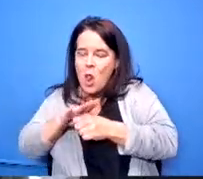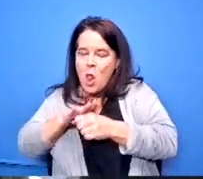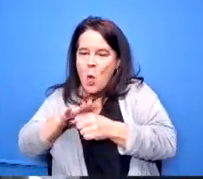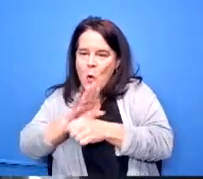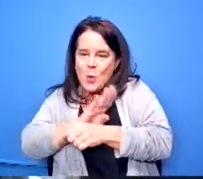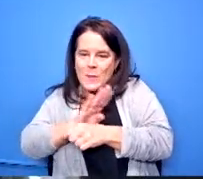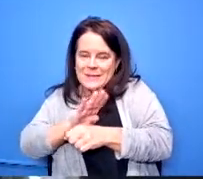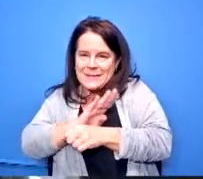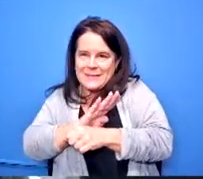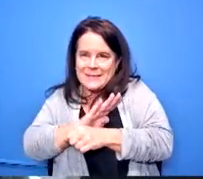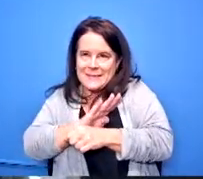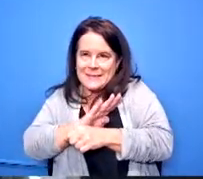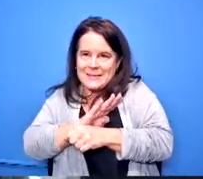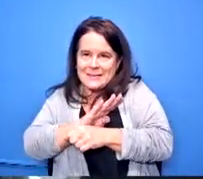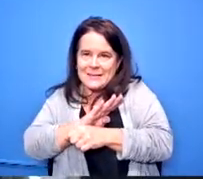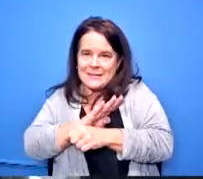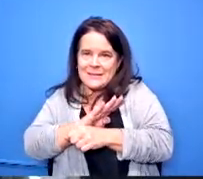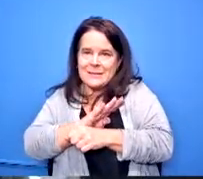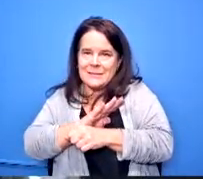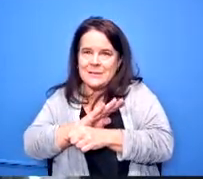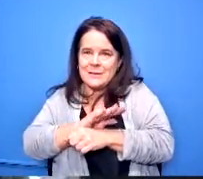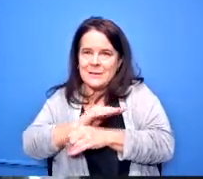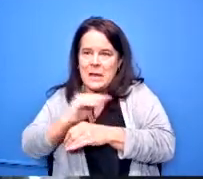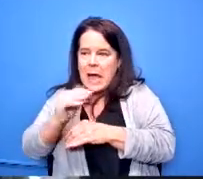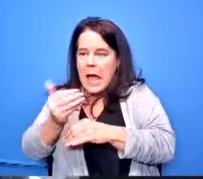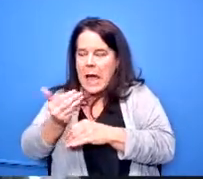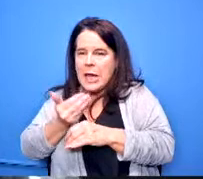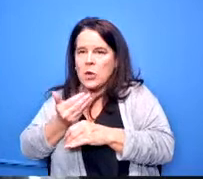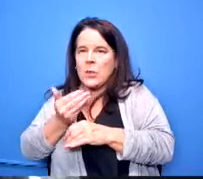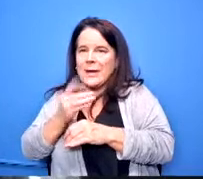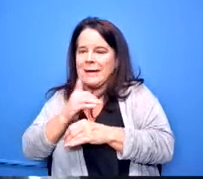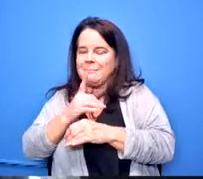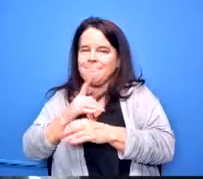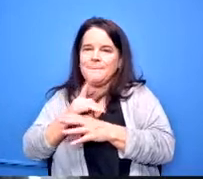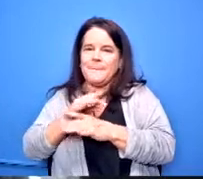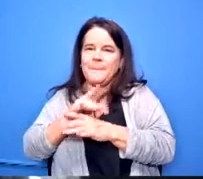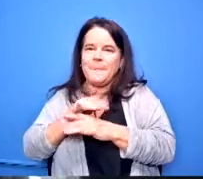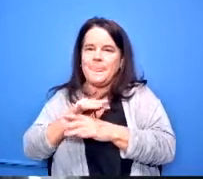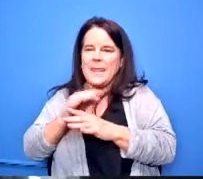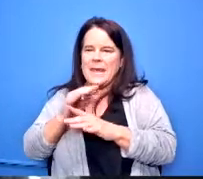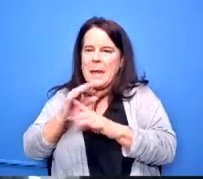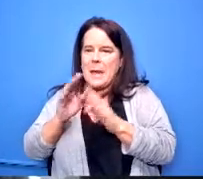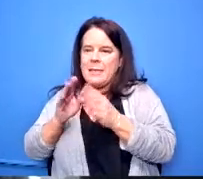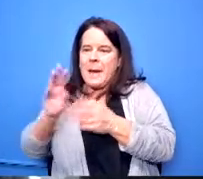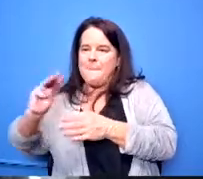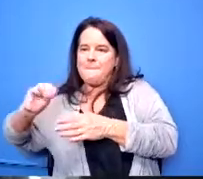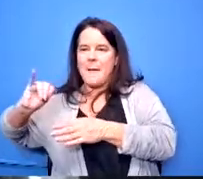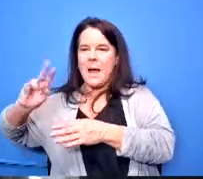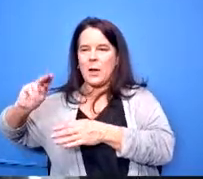under under uh disadvantaged companies uh minority companies so that's why we're really meeting a lot